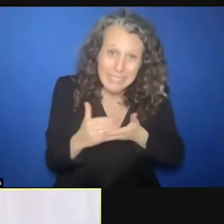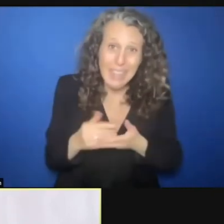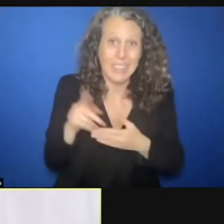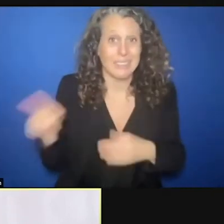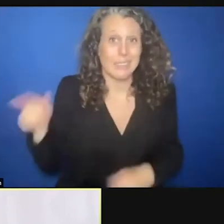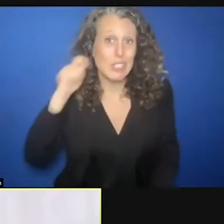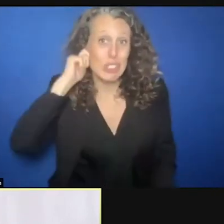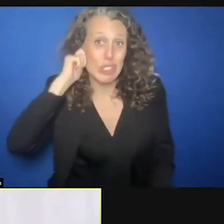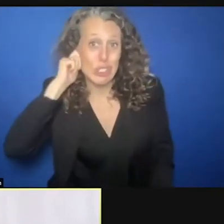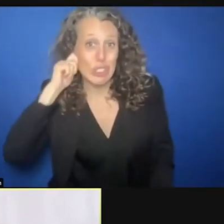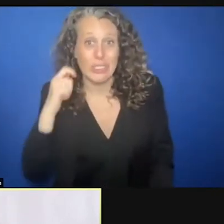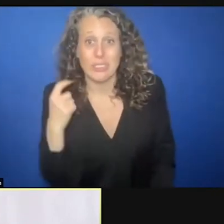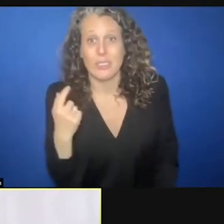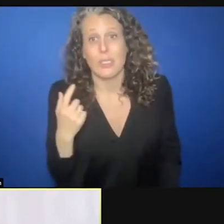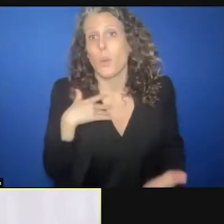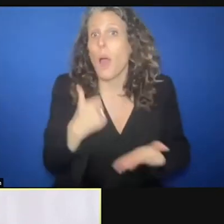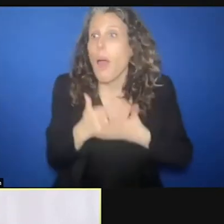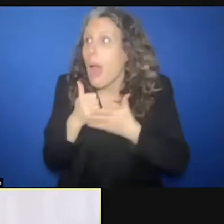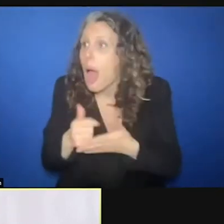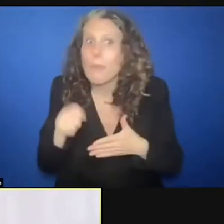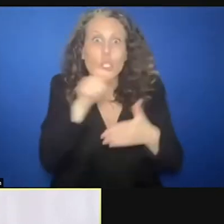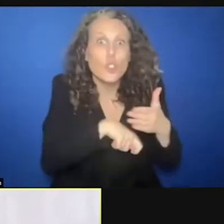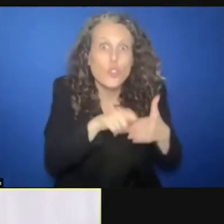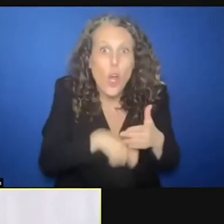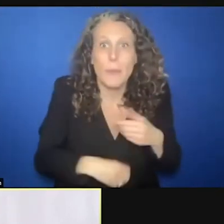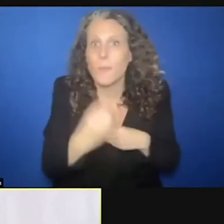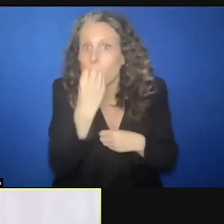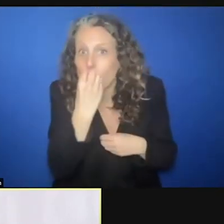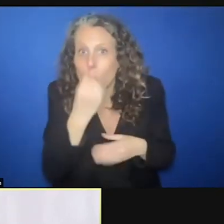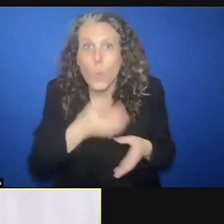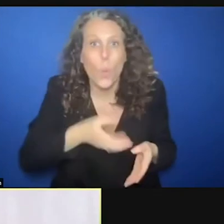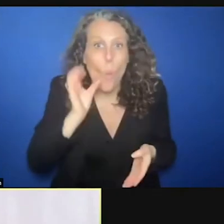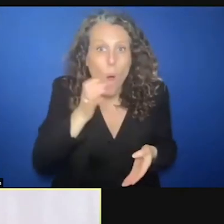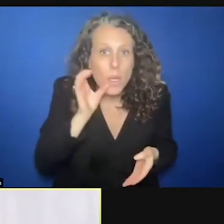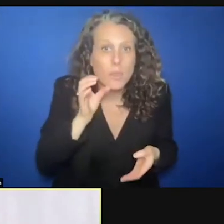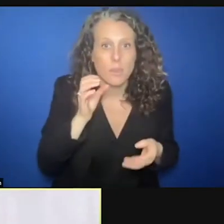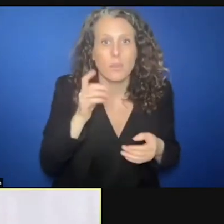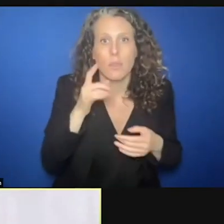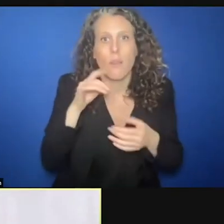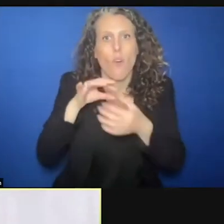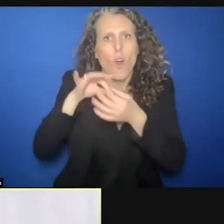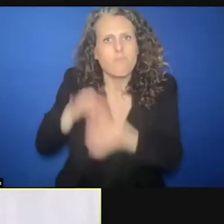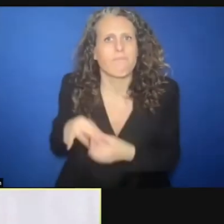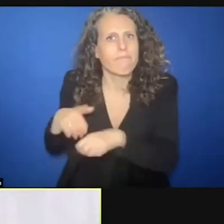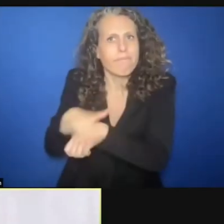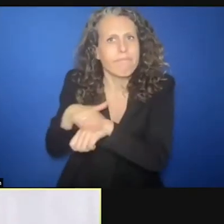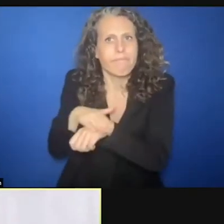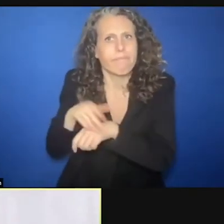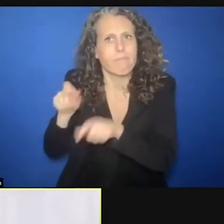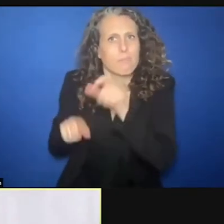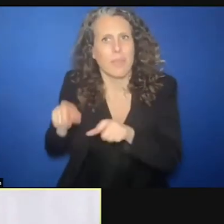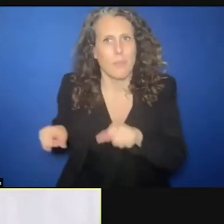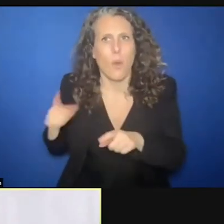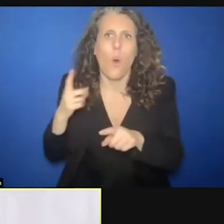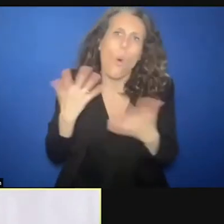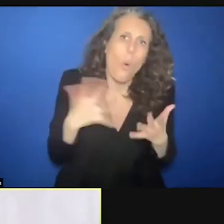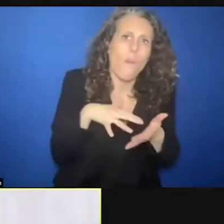with shopping and food and water for indigenous populations and vulnerable groups that are